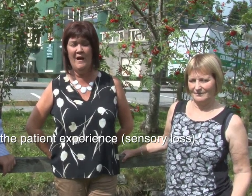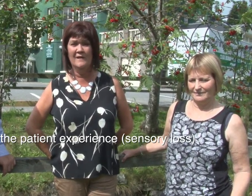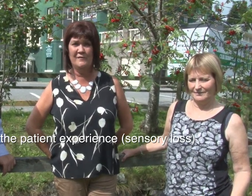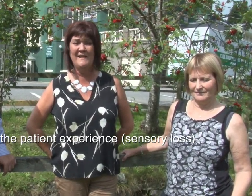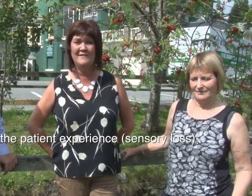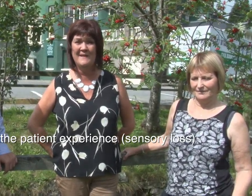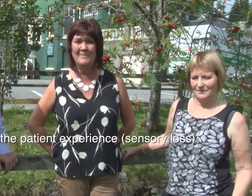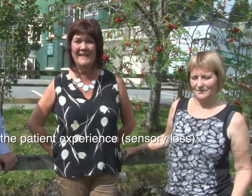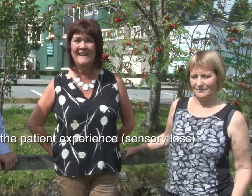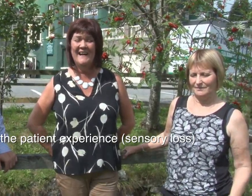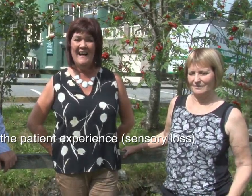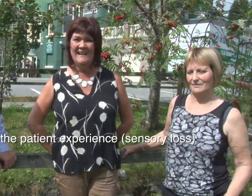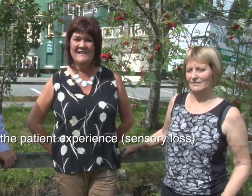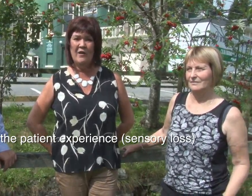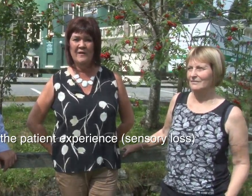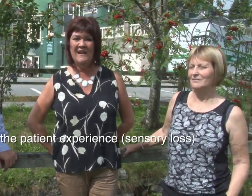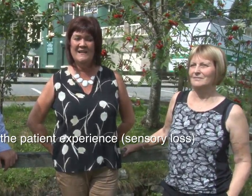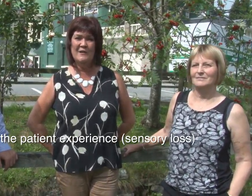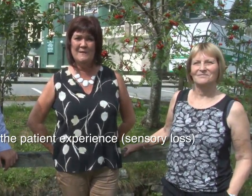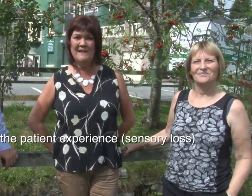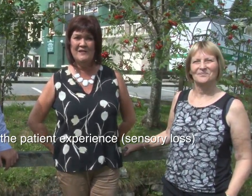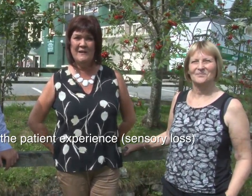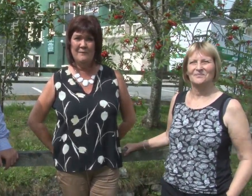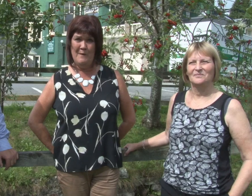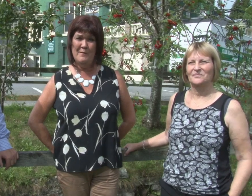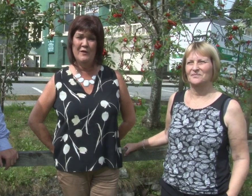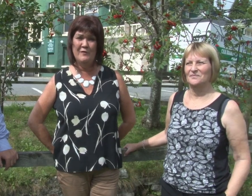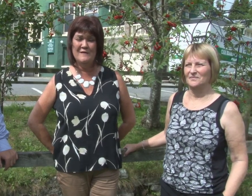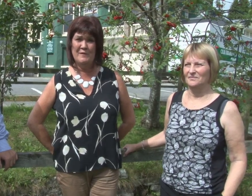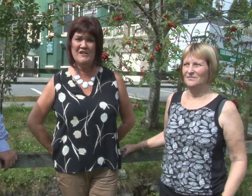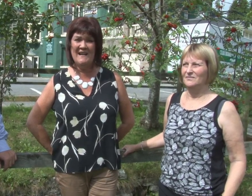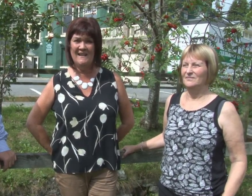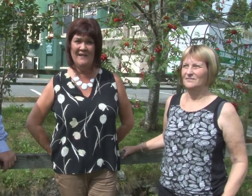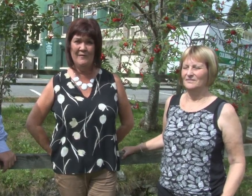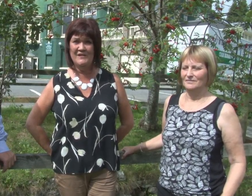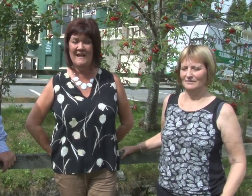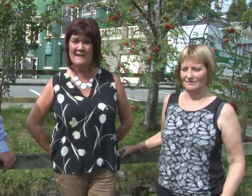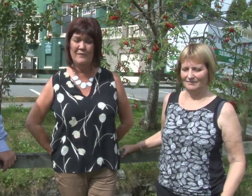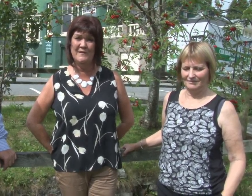are hard of hearing, and online interpretation for people who use British Sign Language as their first